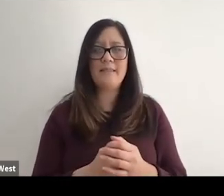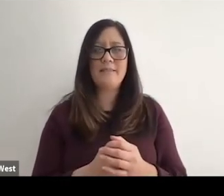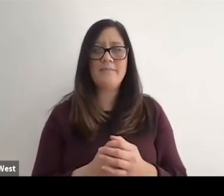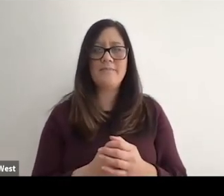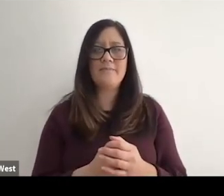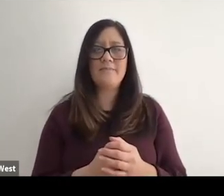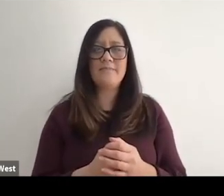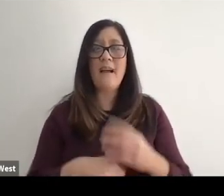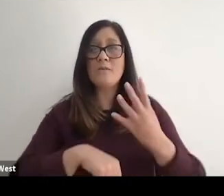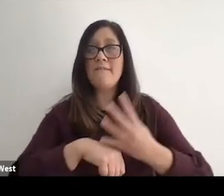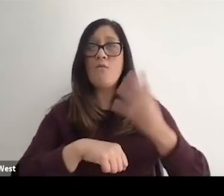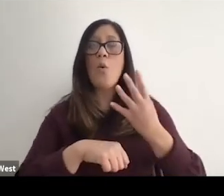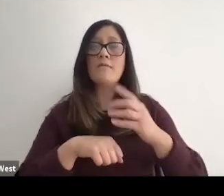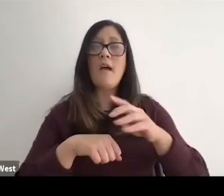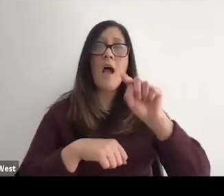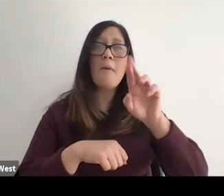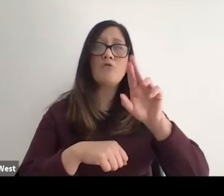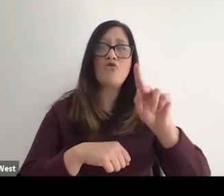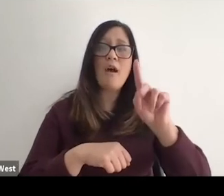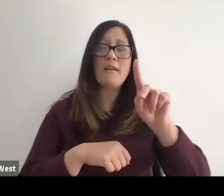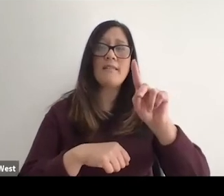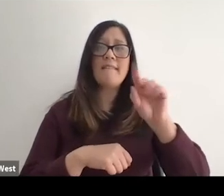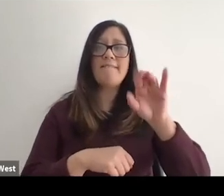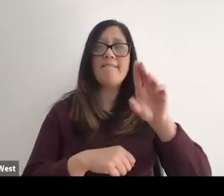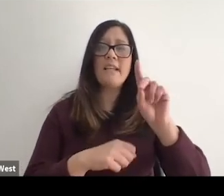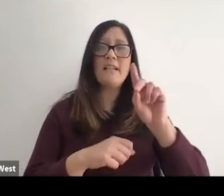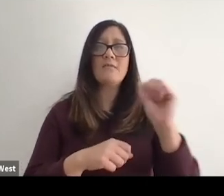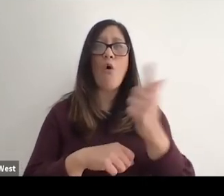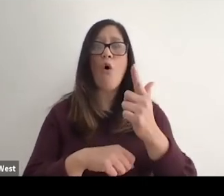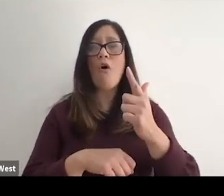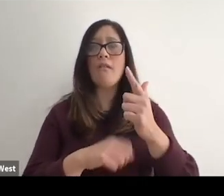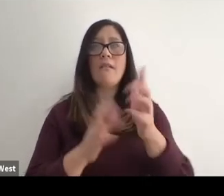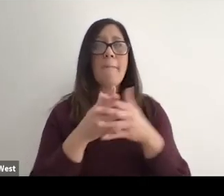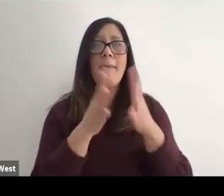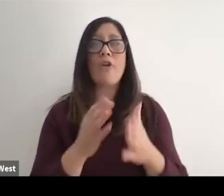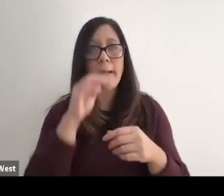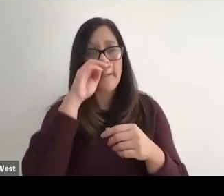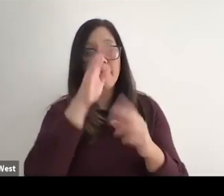been a four time track and field All-american at the University. Of Arkansas twice went to the